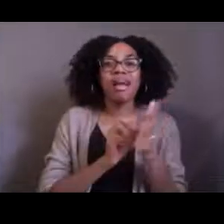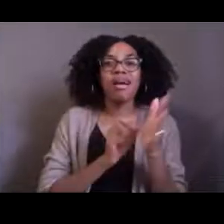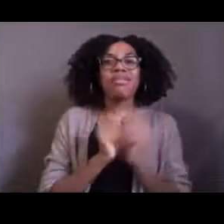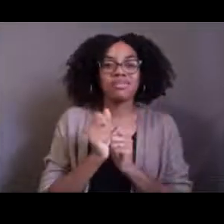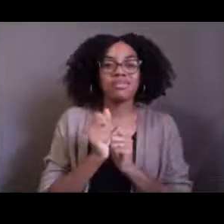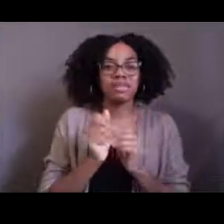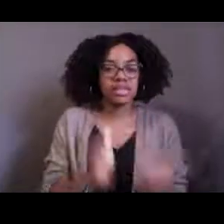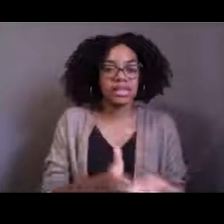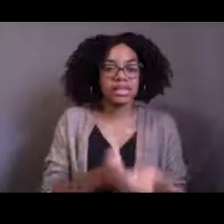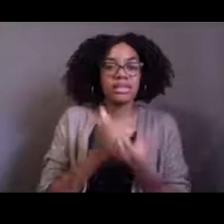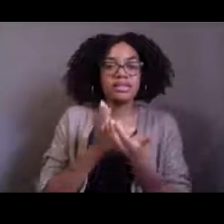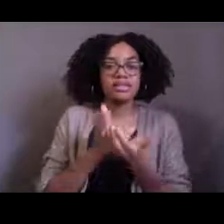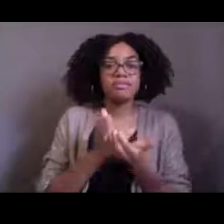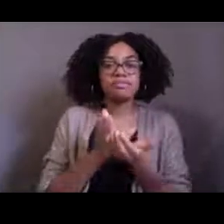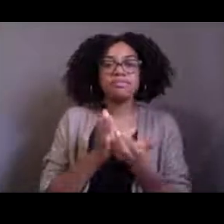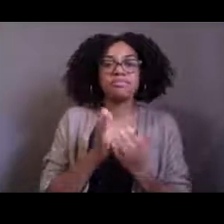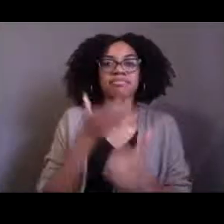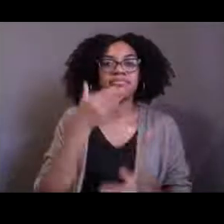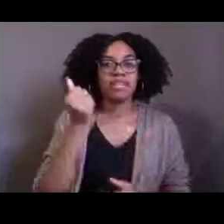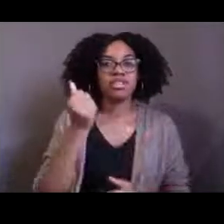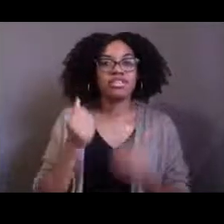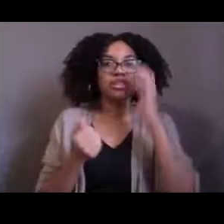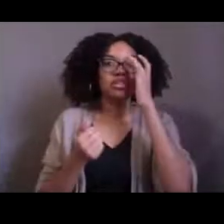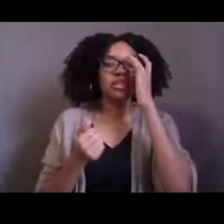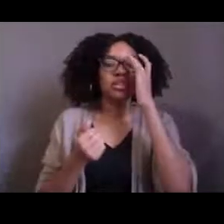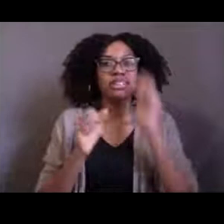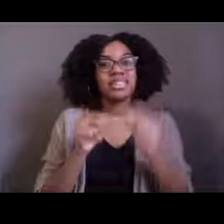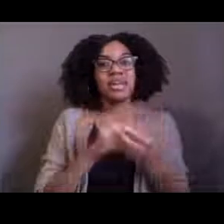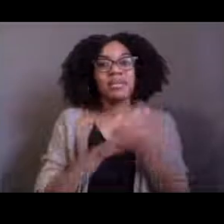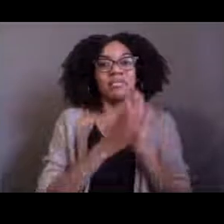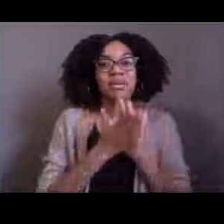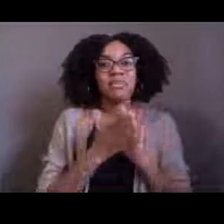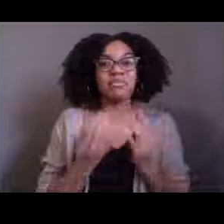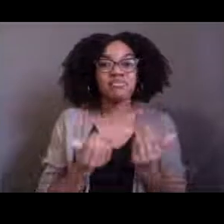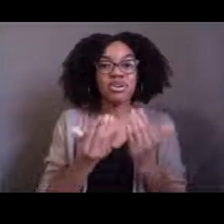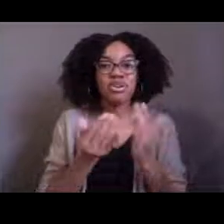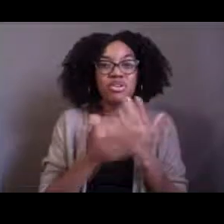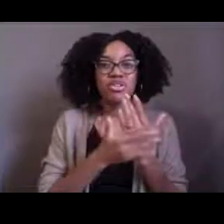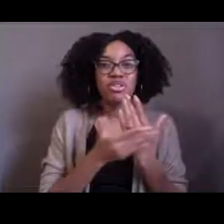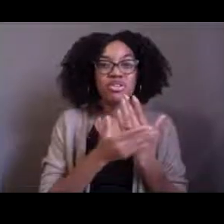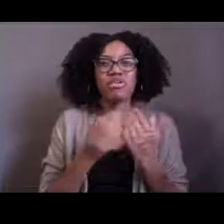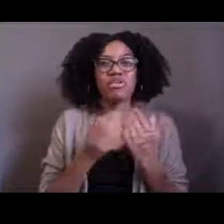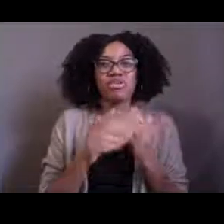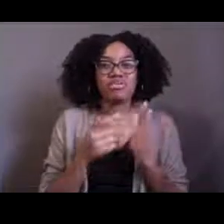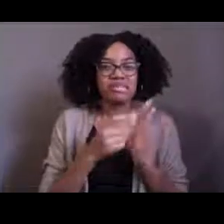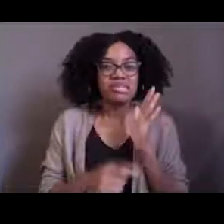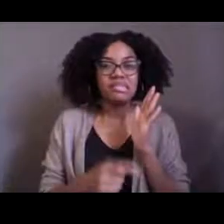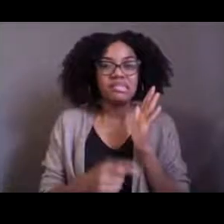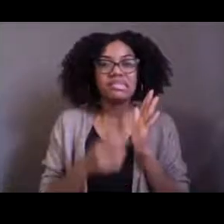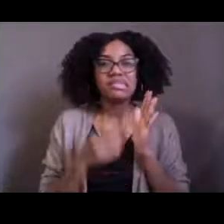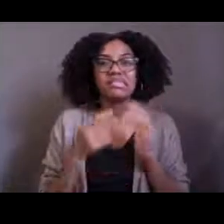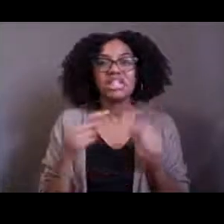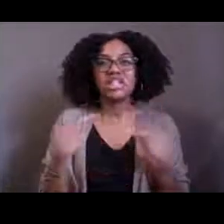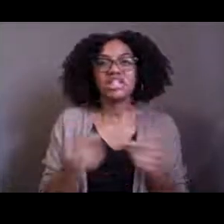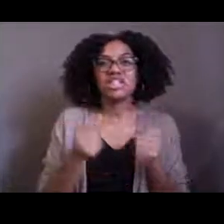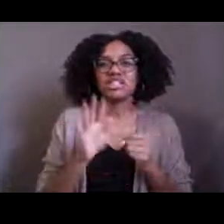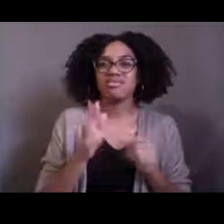similar like fiberglass burn or rope burn from touching them. [Grace] Okay one last question.